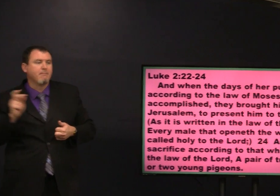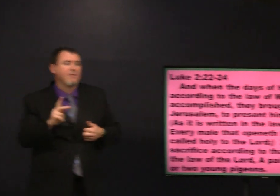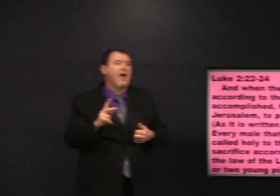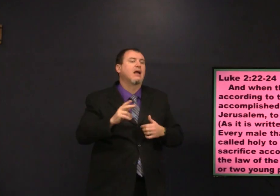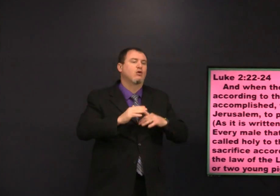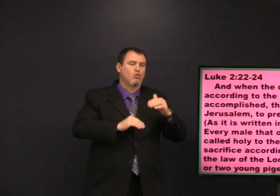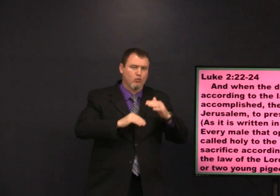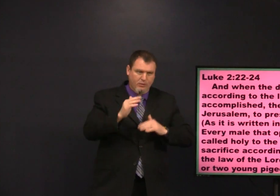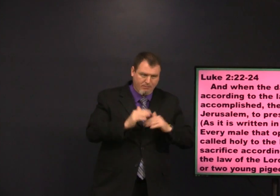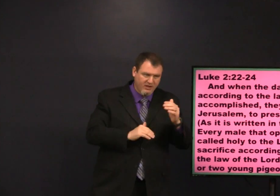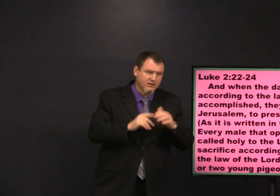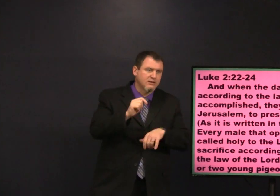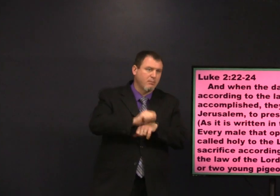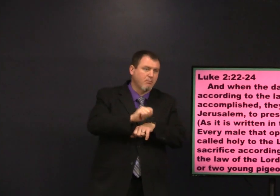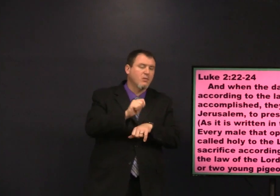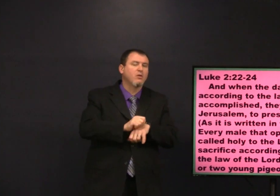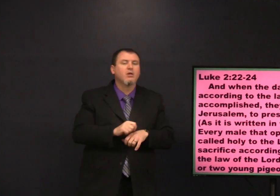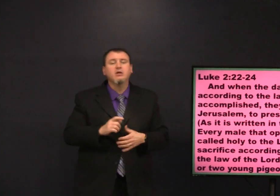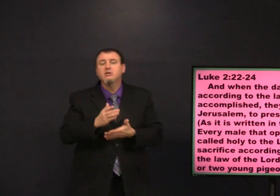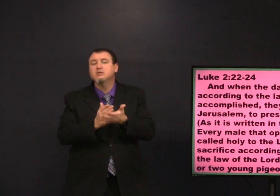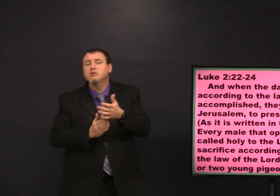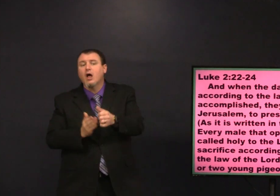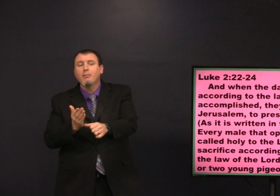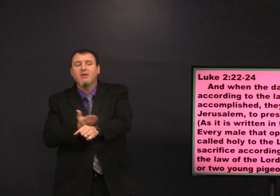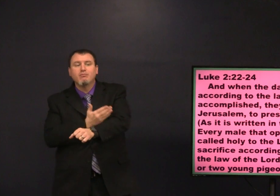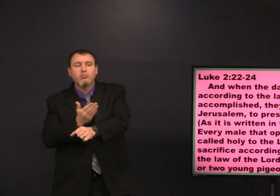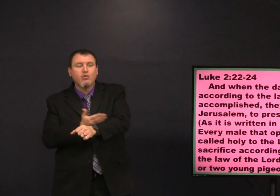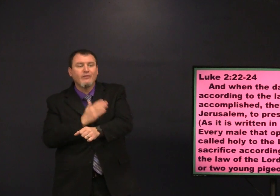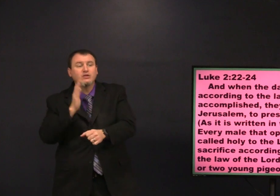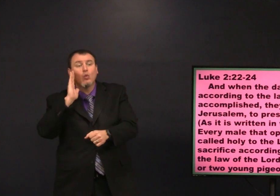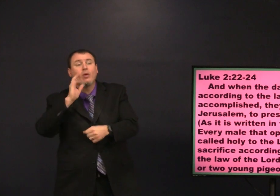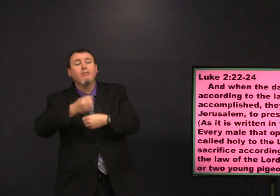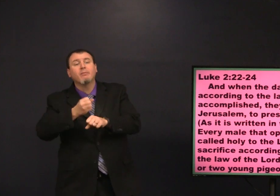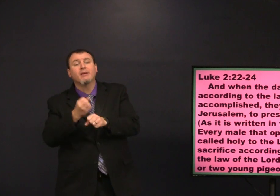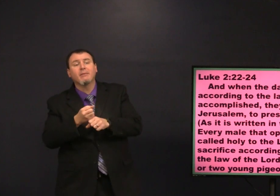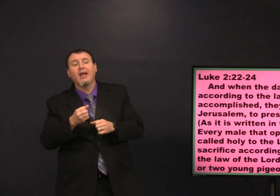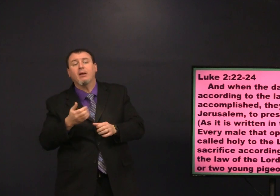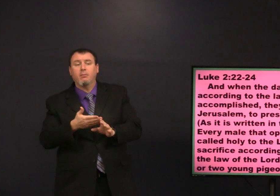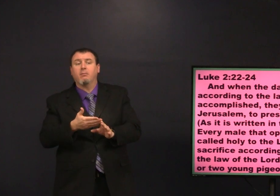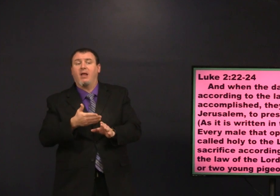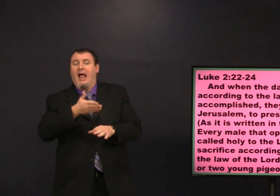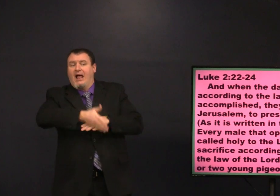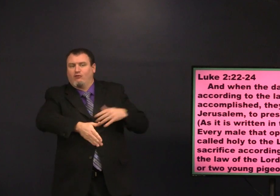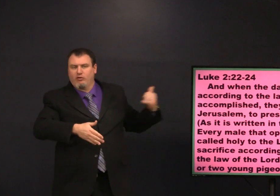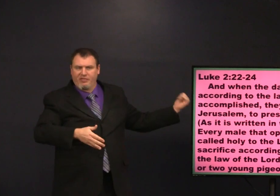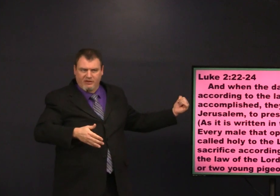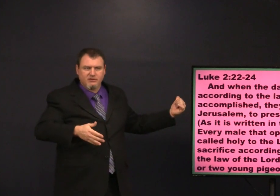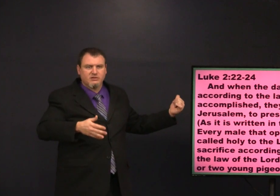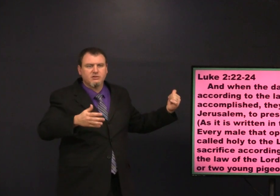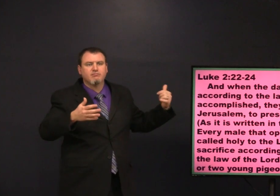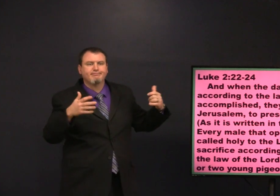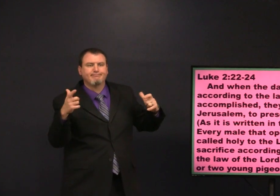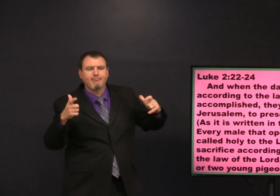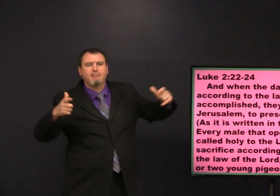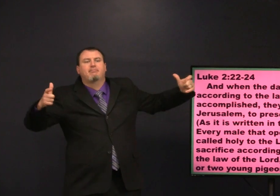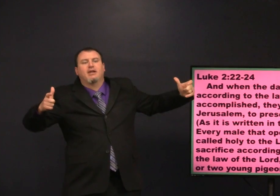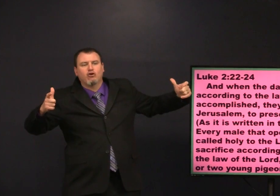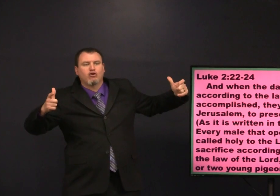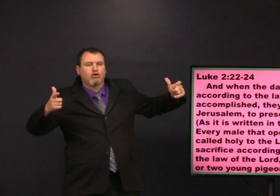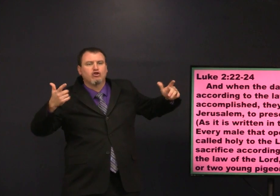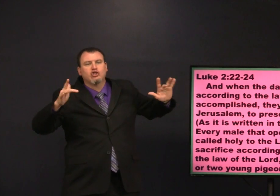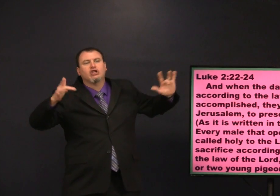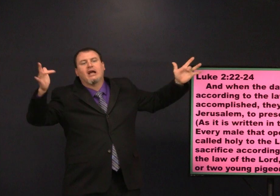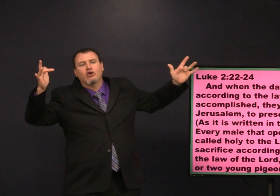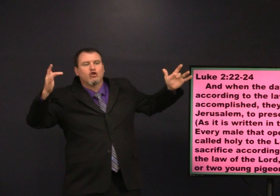and Ezra came back and rebuilt the temple some Renovations were made before that but uh